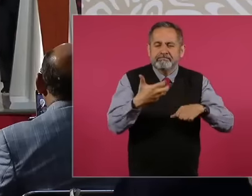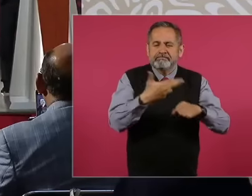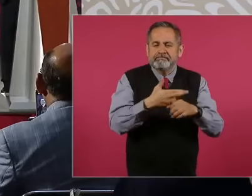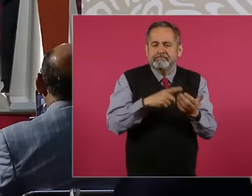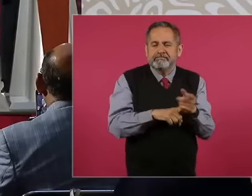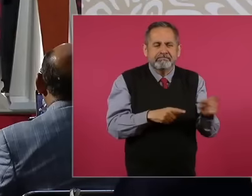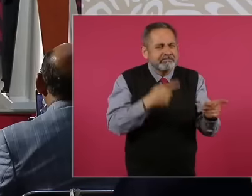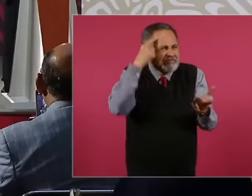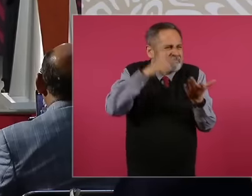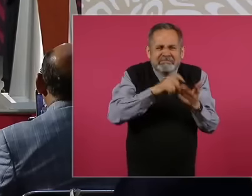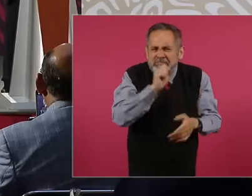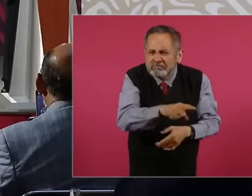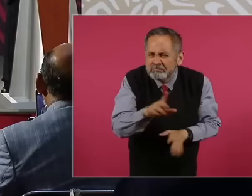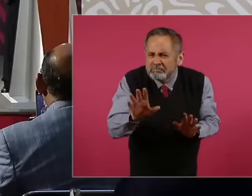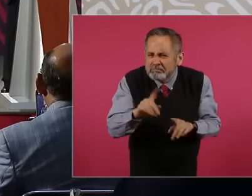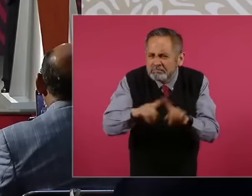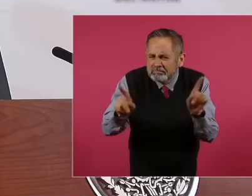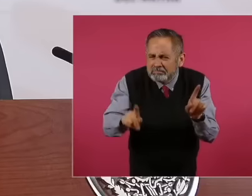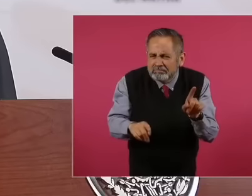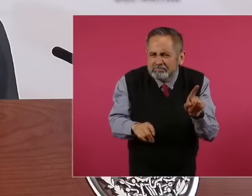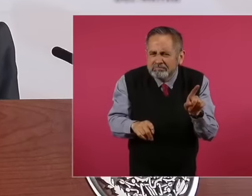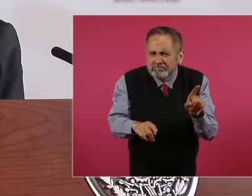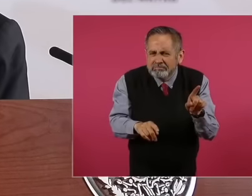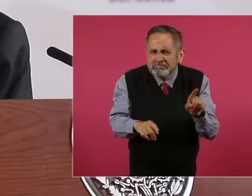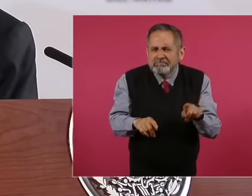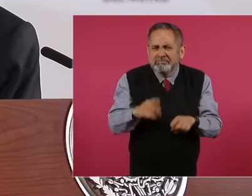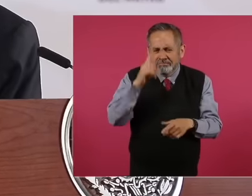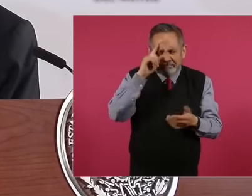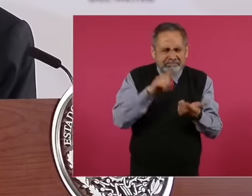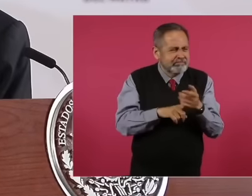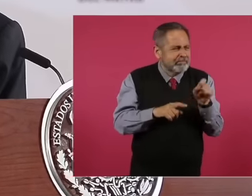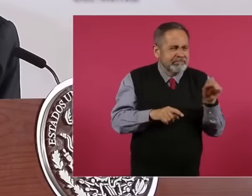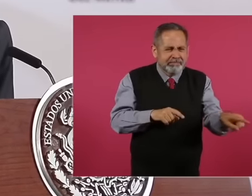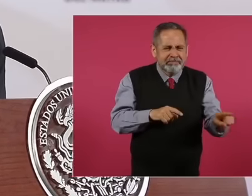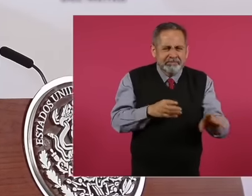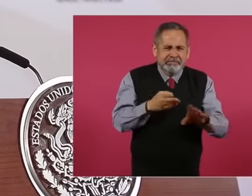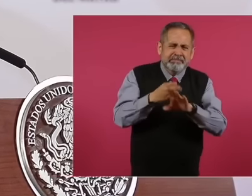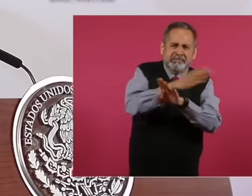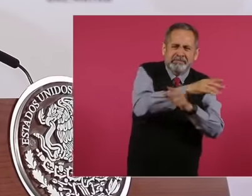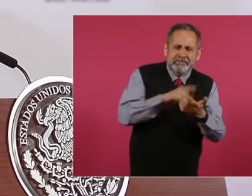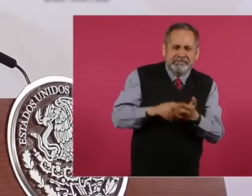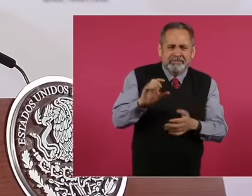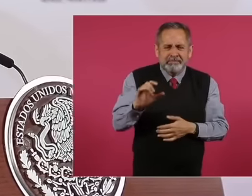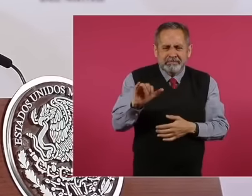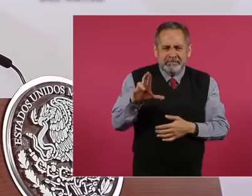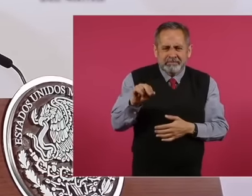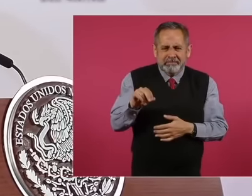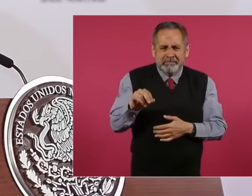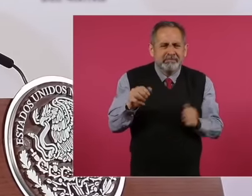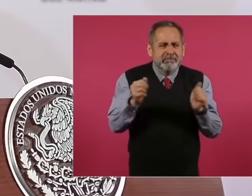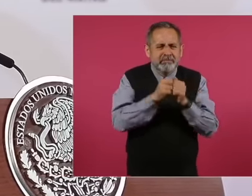the same company or not, the company they hired where they gave to know results